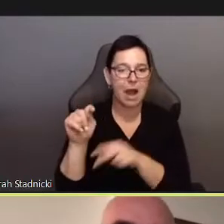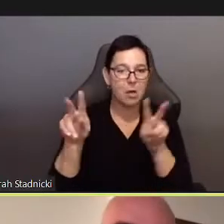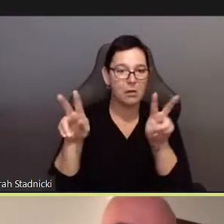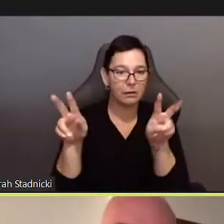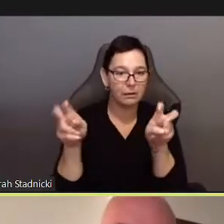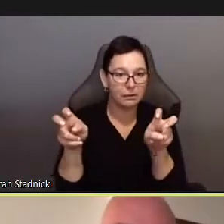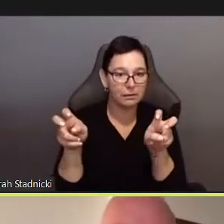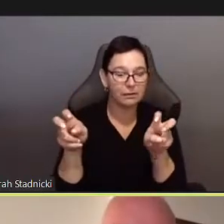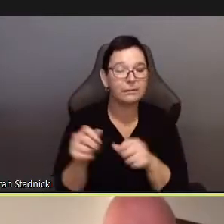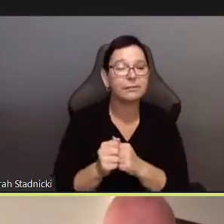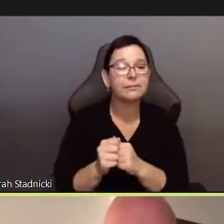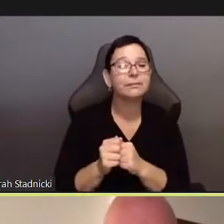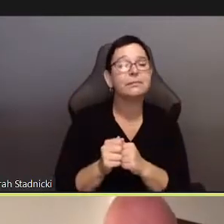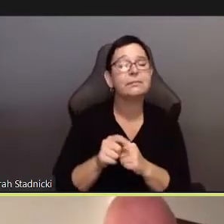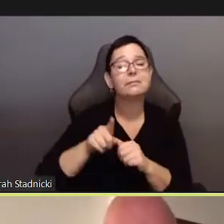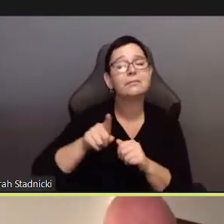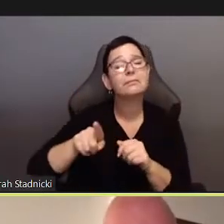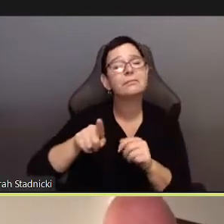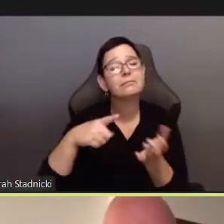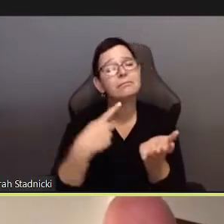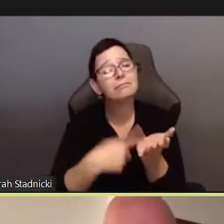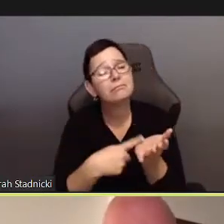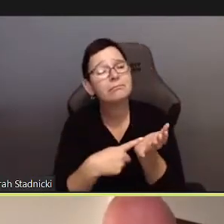I want to turn ot an article by Adam Phillips,